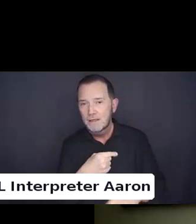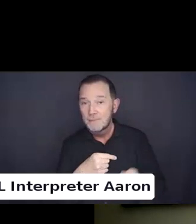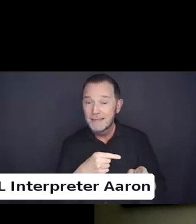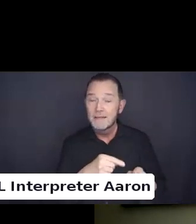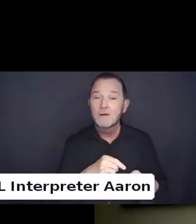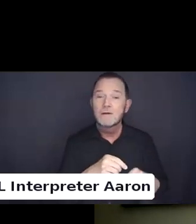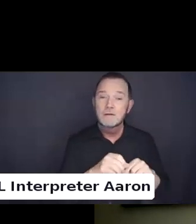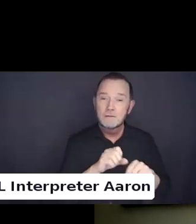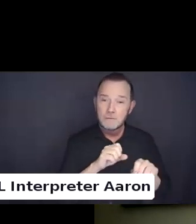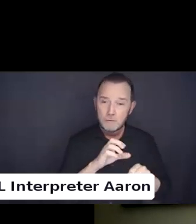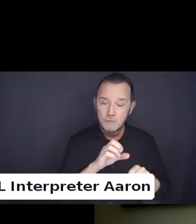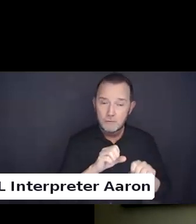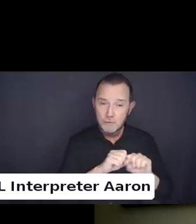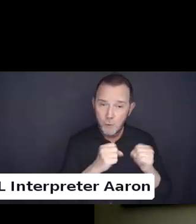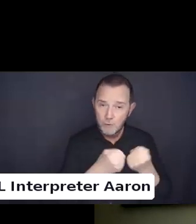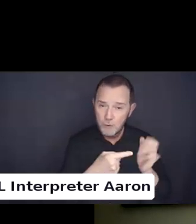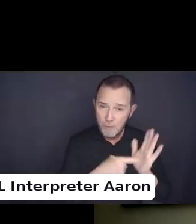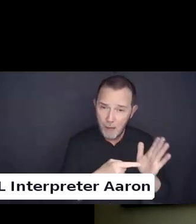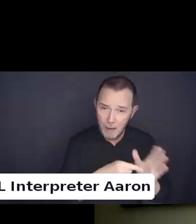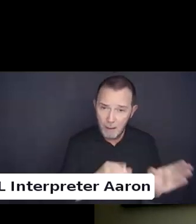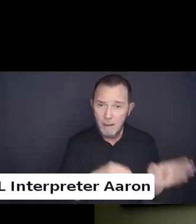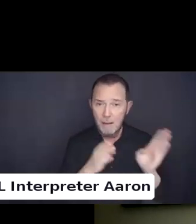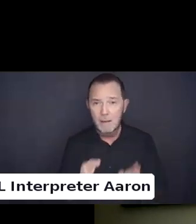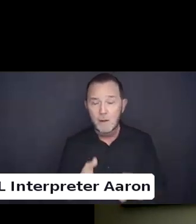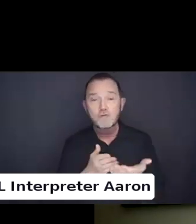Where we focus on social justice.